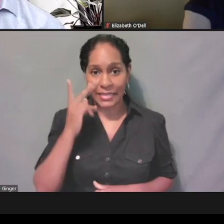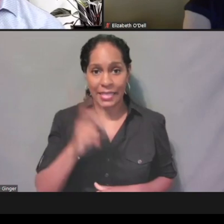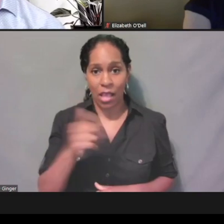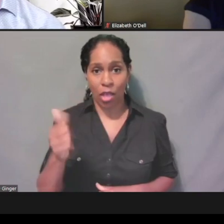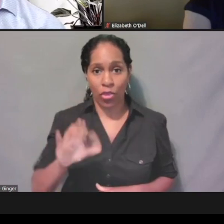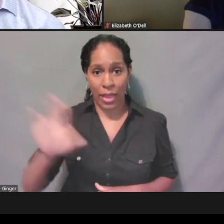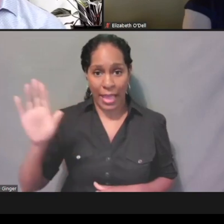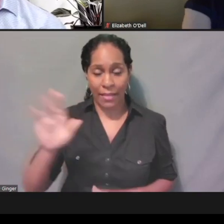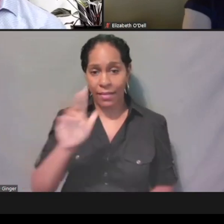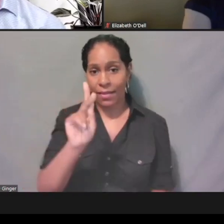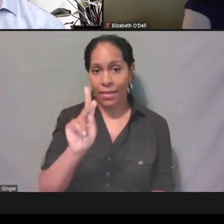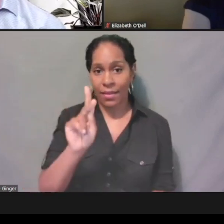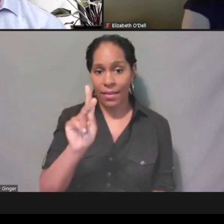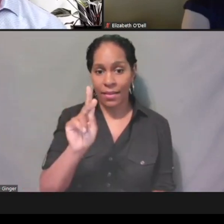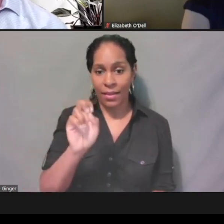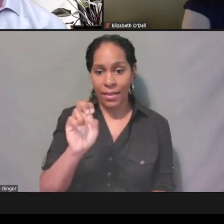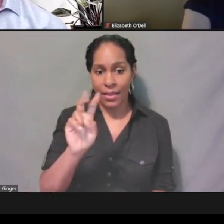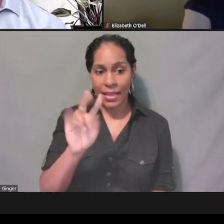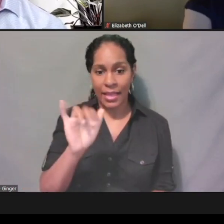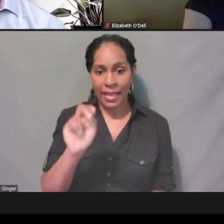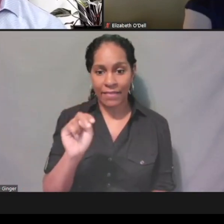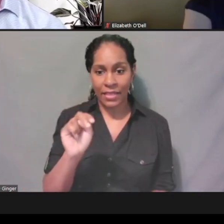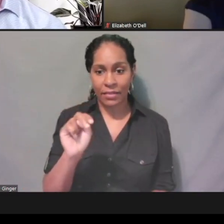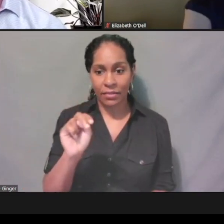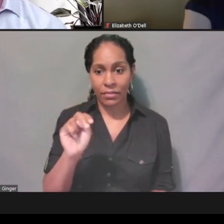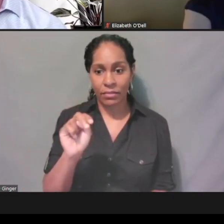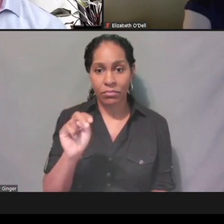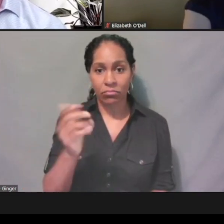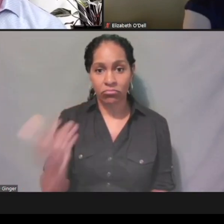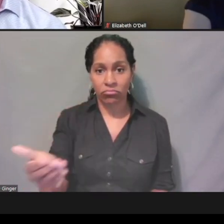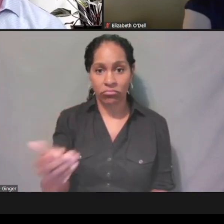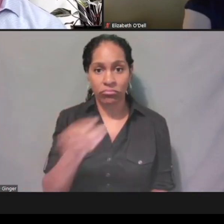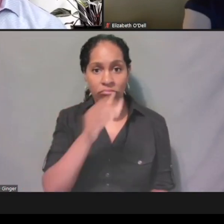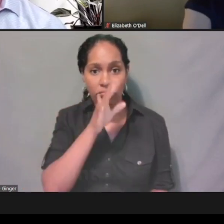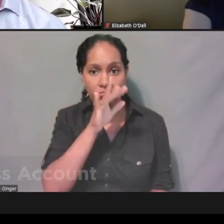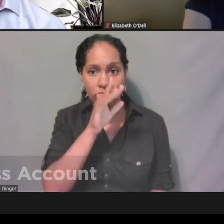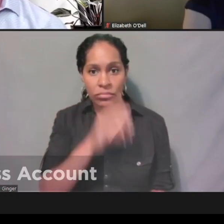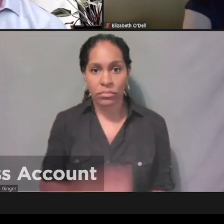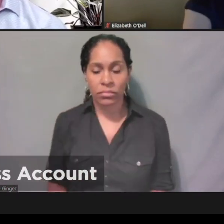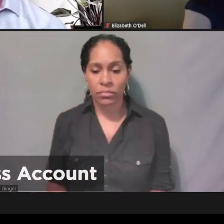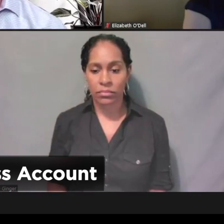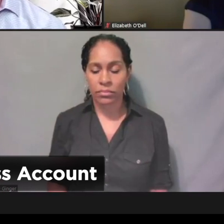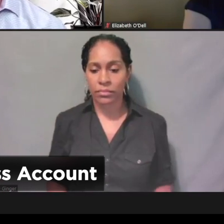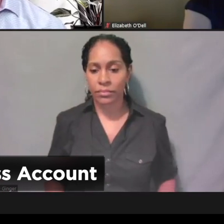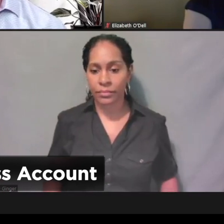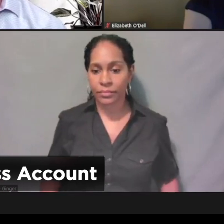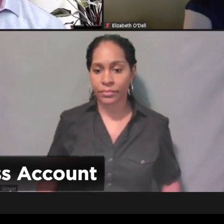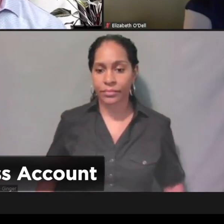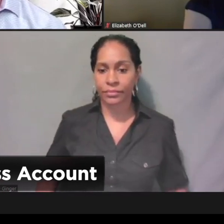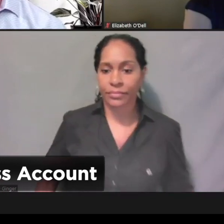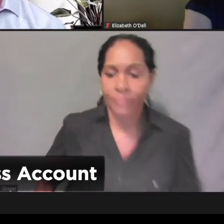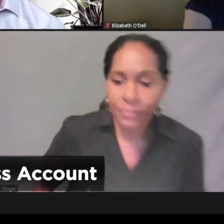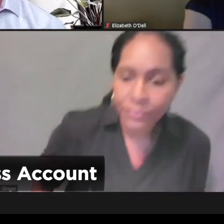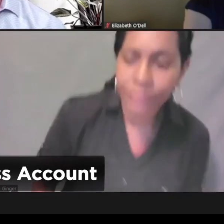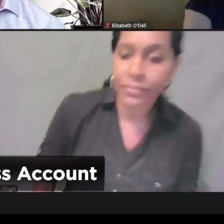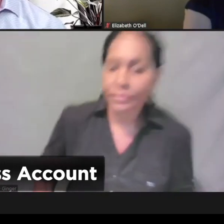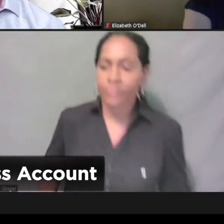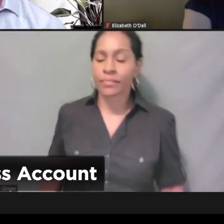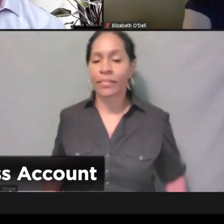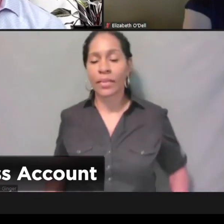So, Kevin, if you would like to go ahead and ask your question. [Kevin] Yes, thank you so much. Can you hear me?